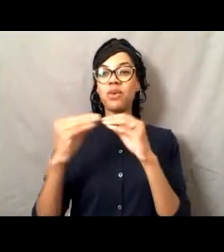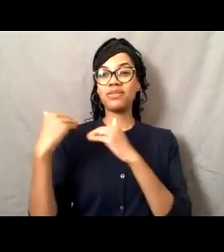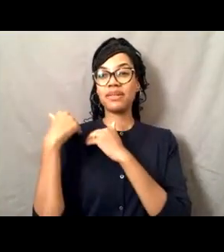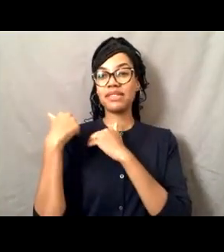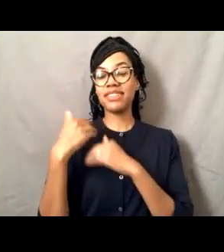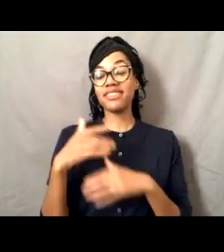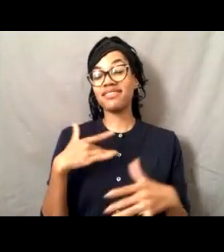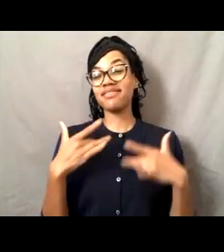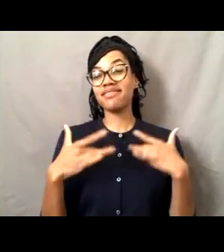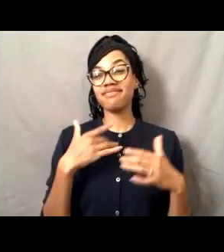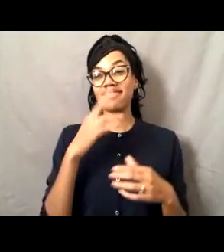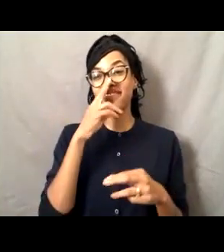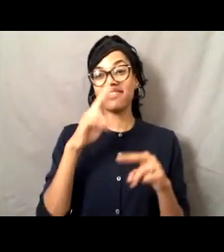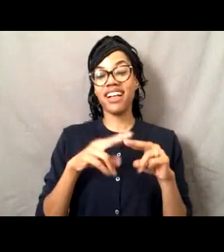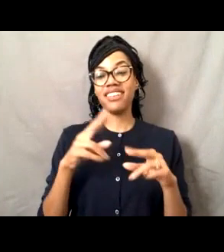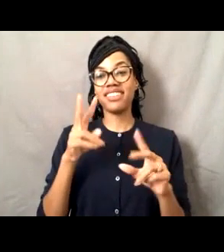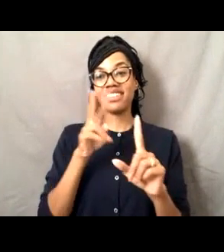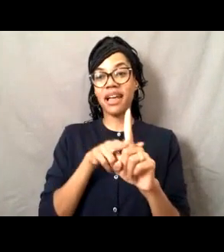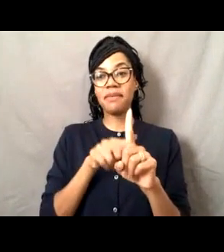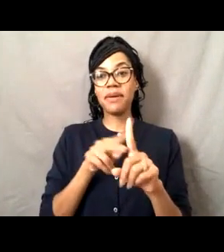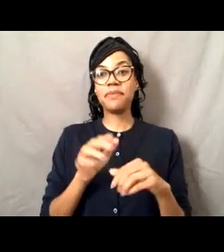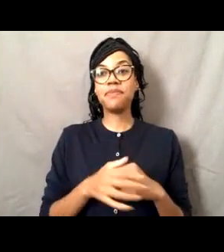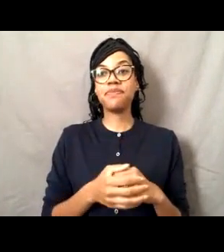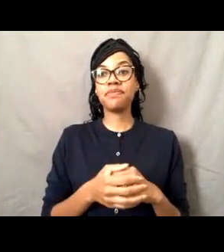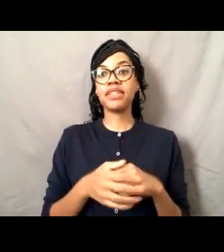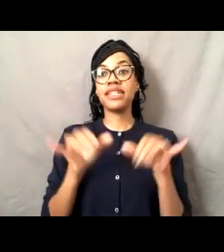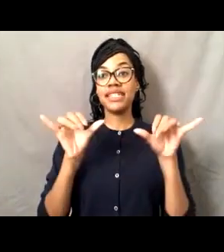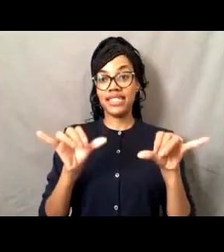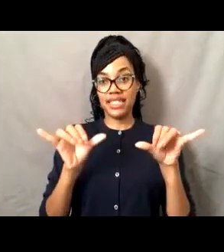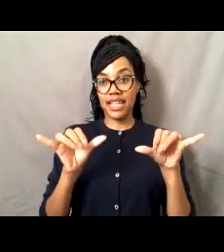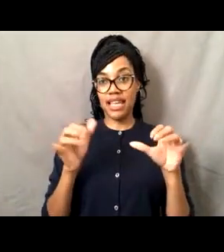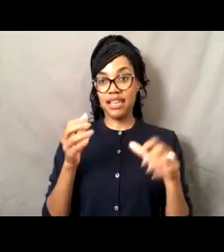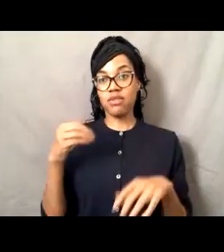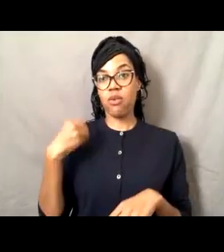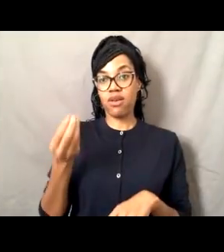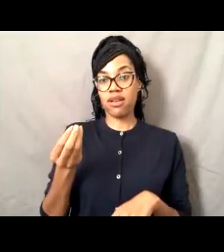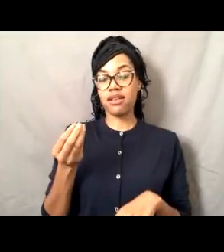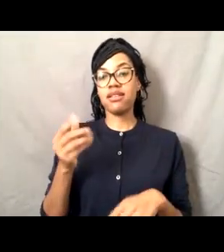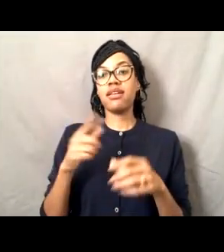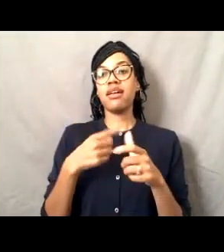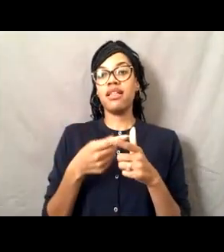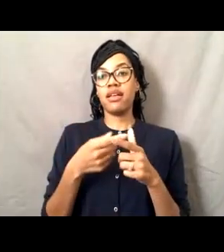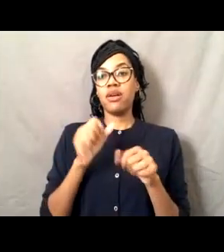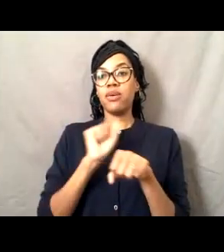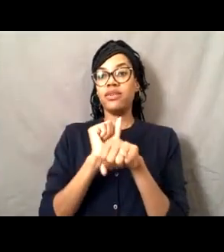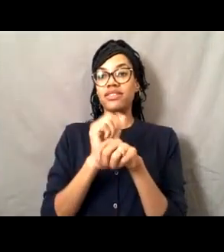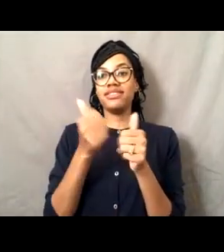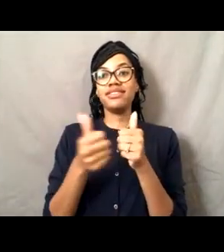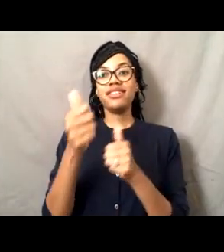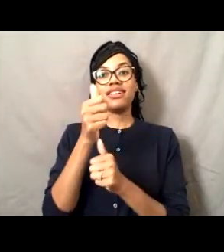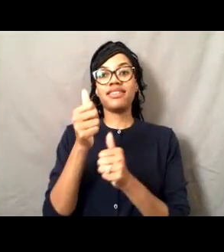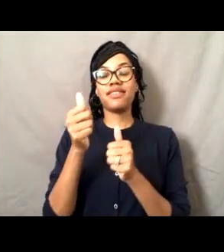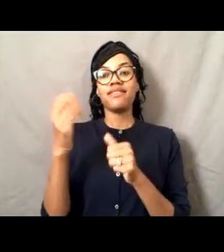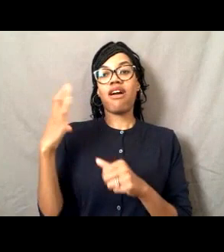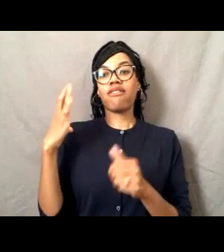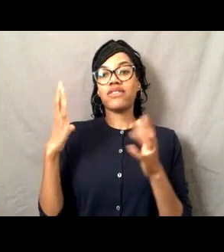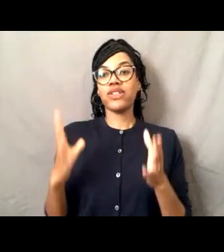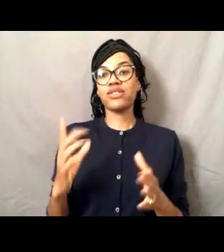I stayed in Newport, Oregon after that assignment. And I was the Executive Officer at the Marine Operation Center Pacific.